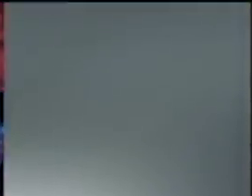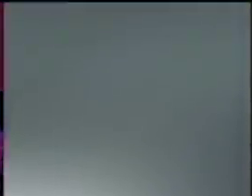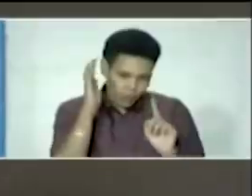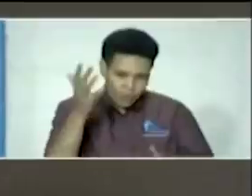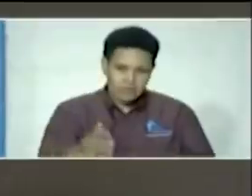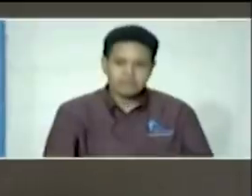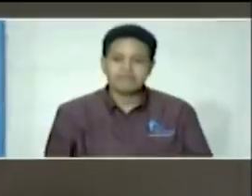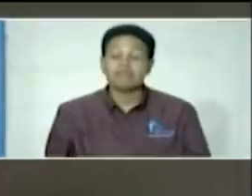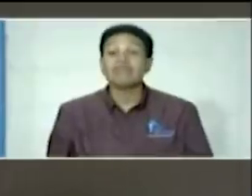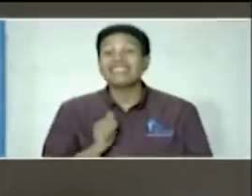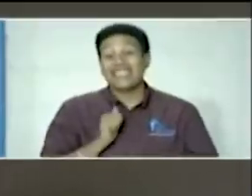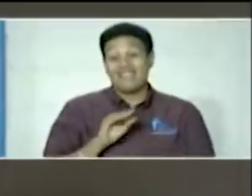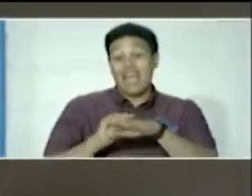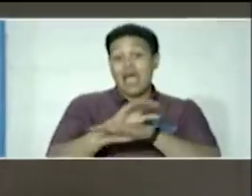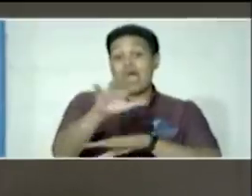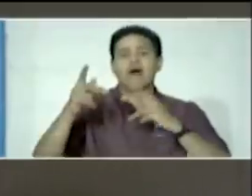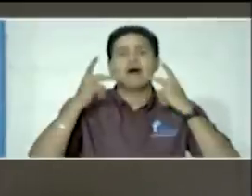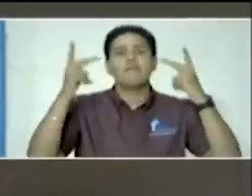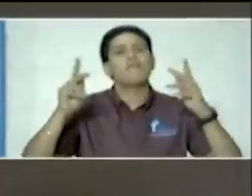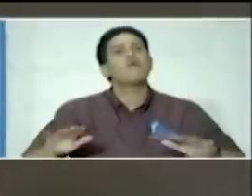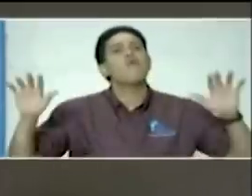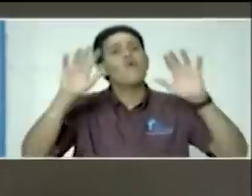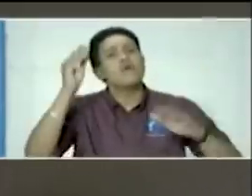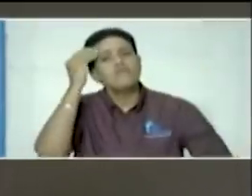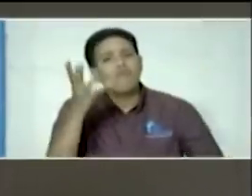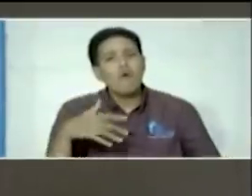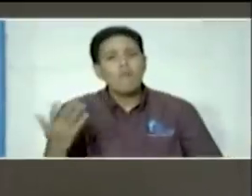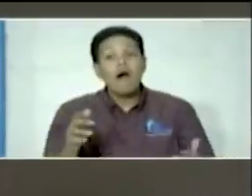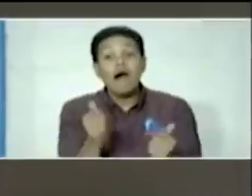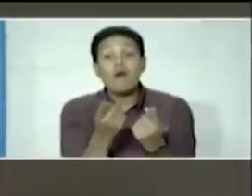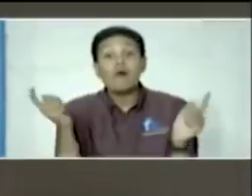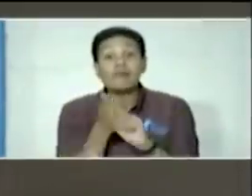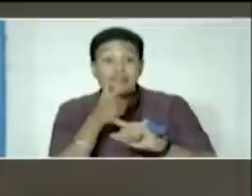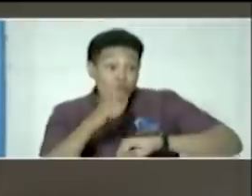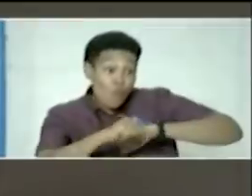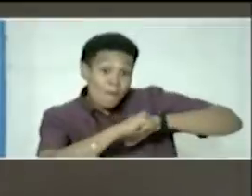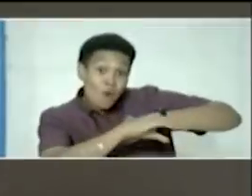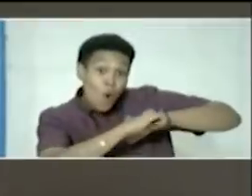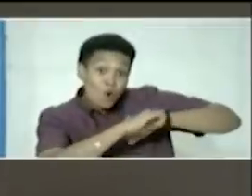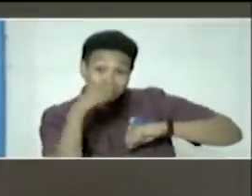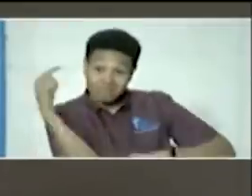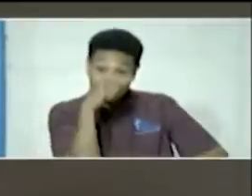i'd like to advise the public that anybody who goes to that location